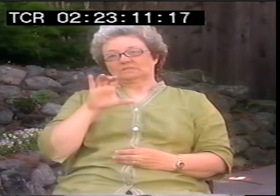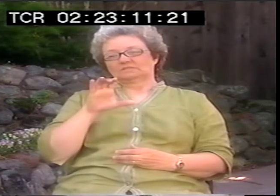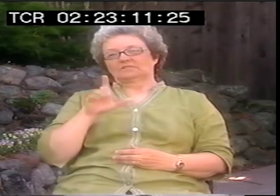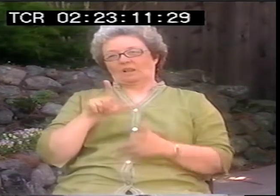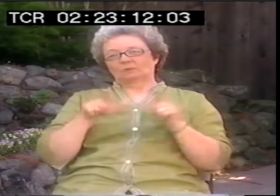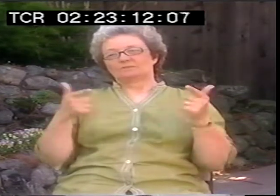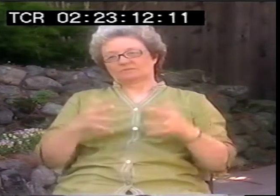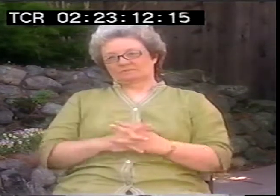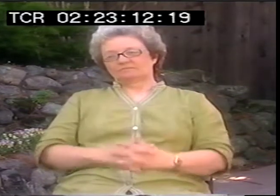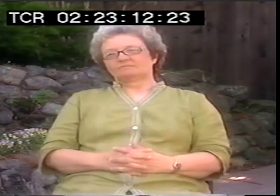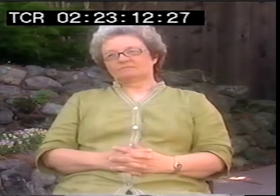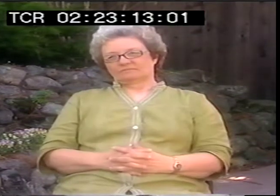Poetic language, mm, hmm.